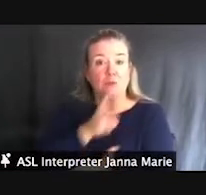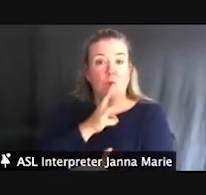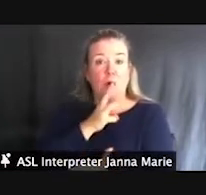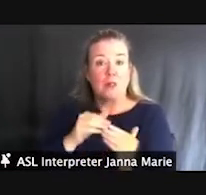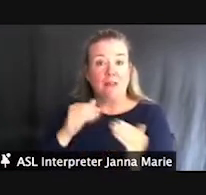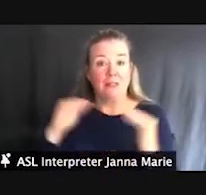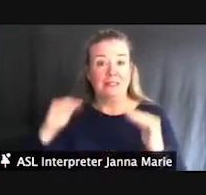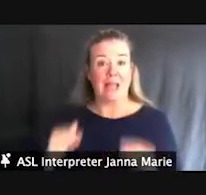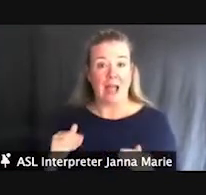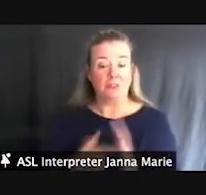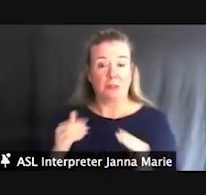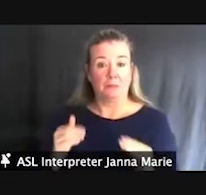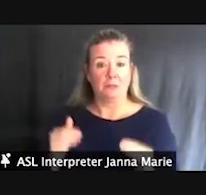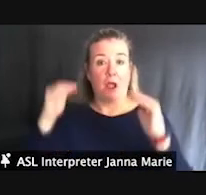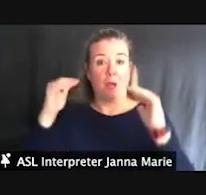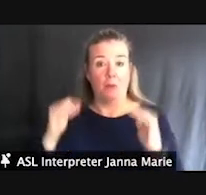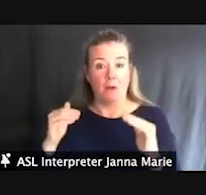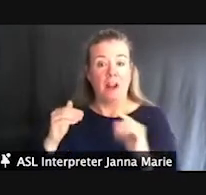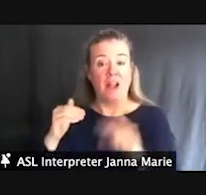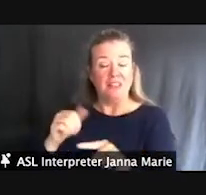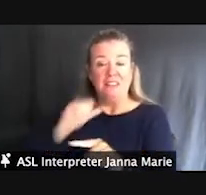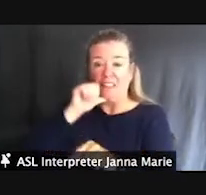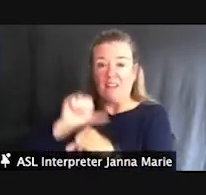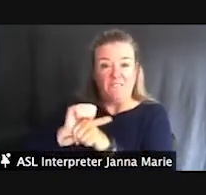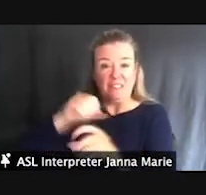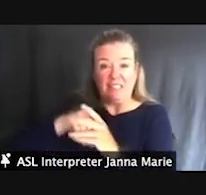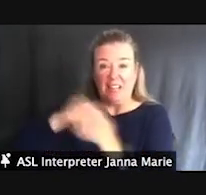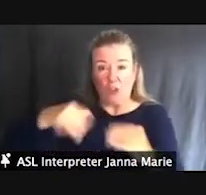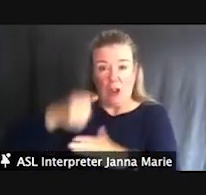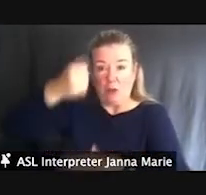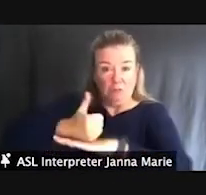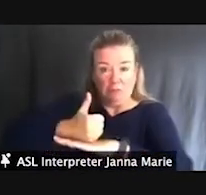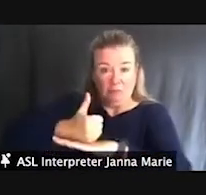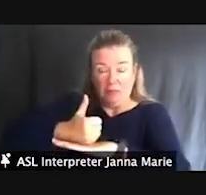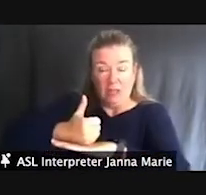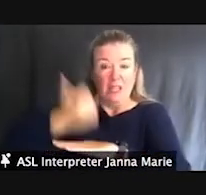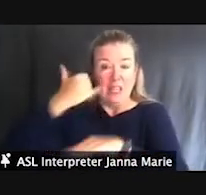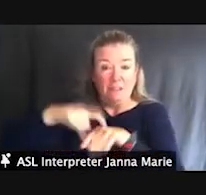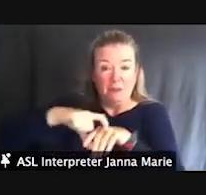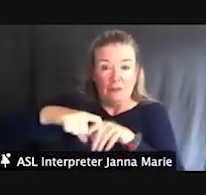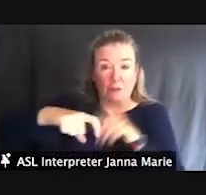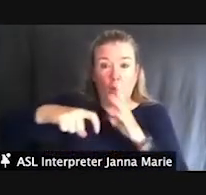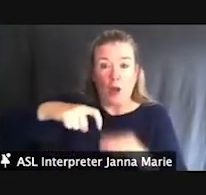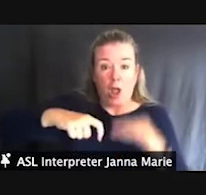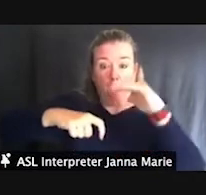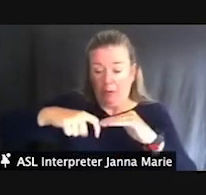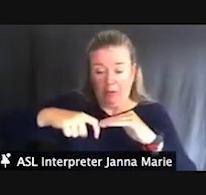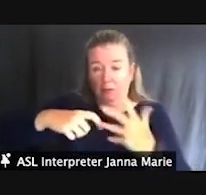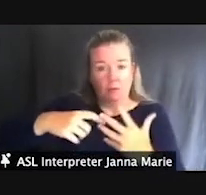It's not a fixed structure where you might have one day a really big gap between the water and the deck surface, and another day it's, you know, closer.